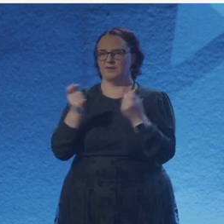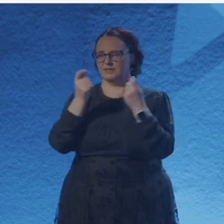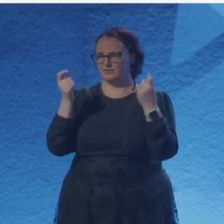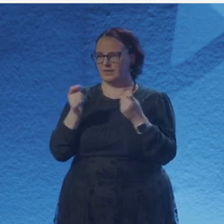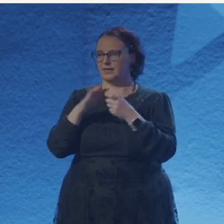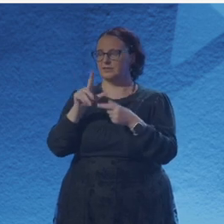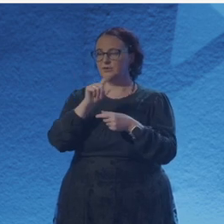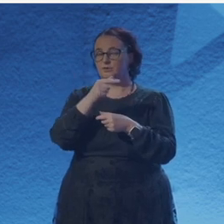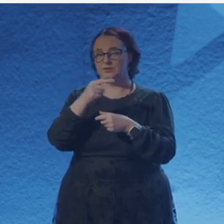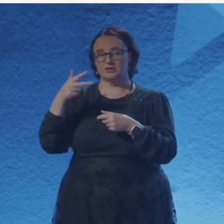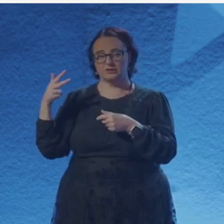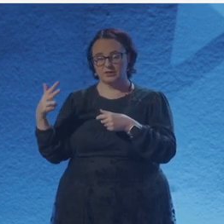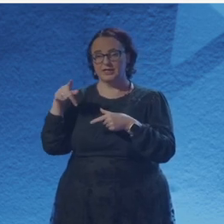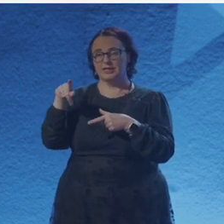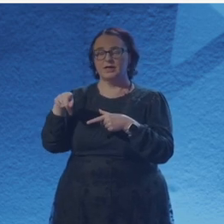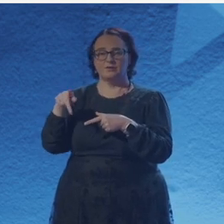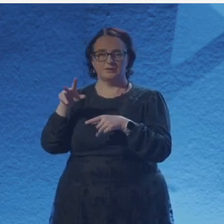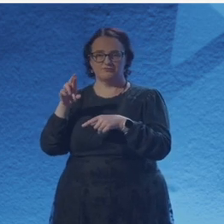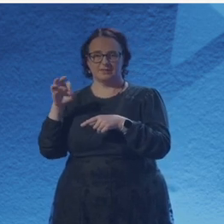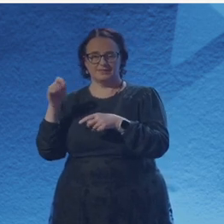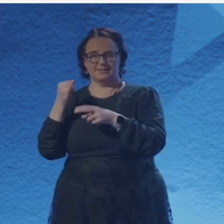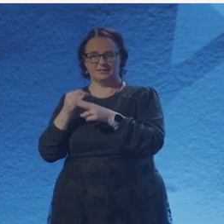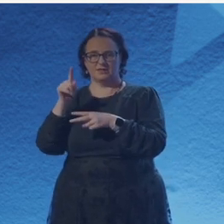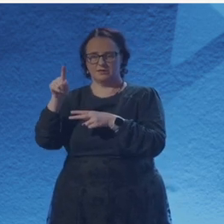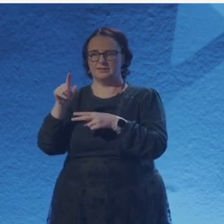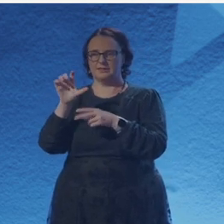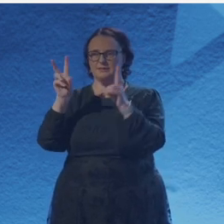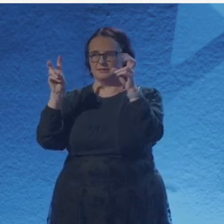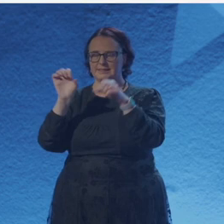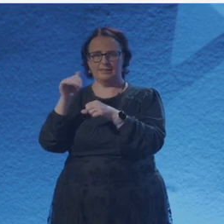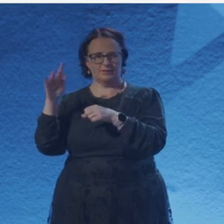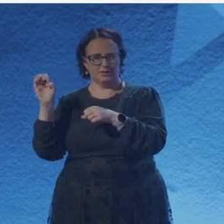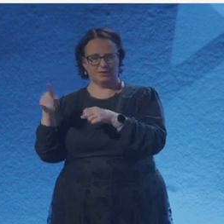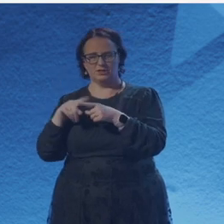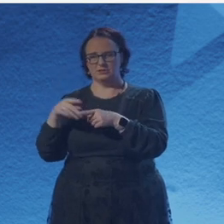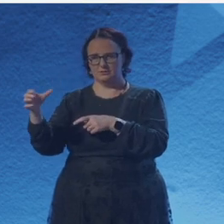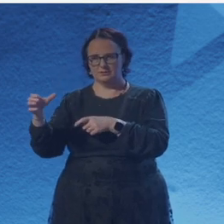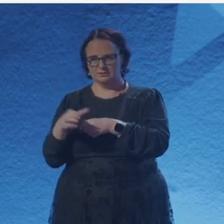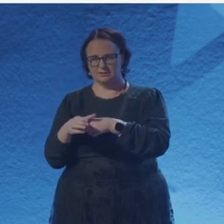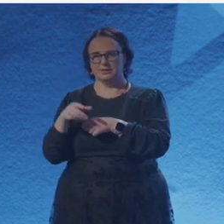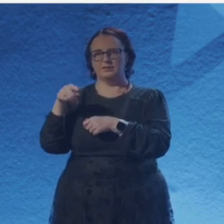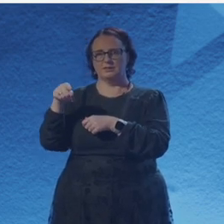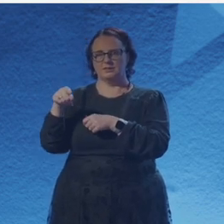and a poem has been published in Rise Up and Repeal Writings from the City: Cardiff 75, and she was commissioned by No Fit